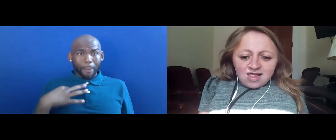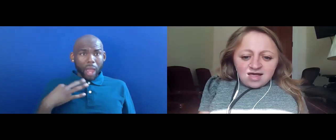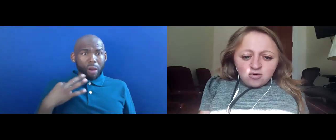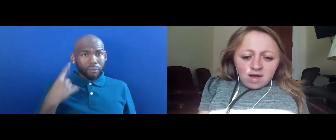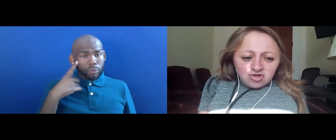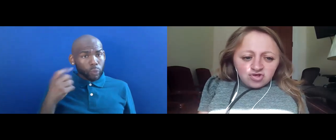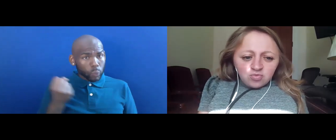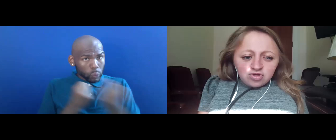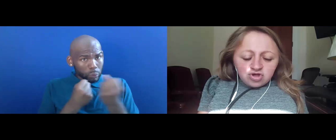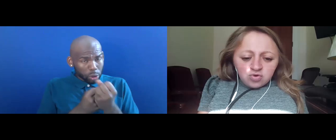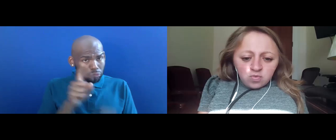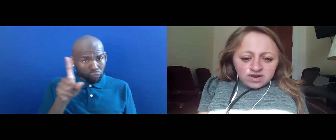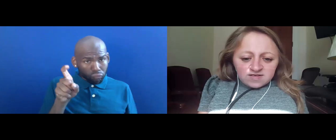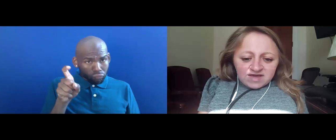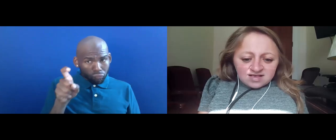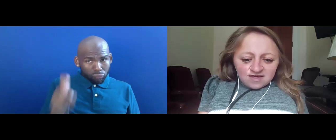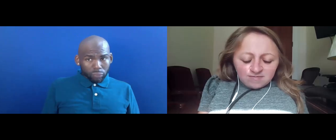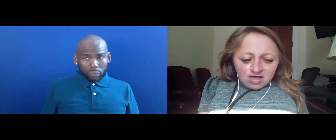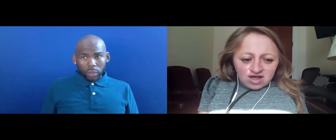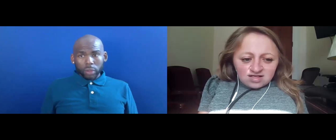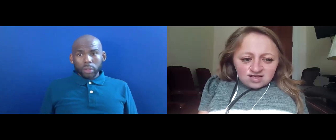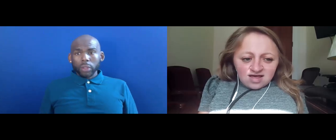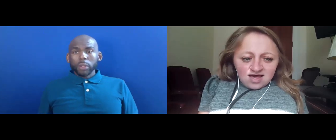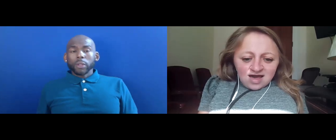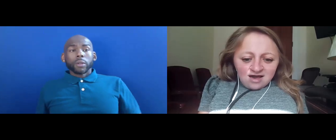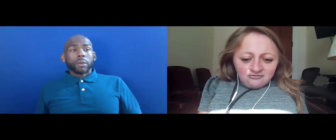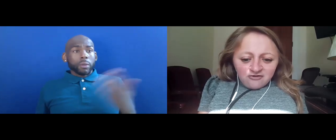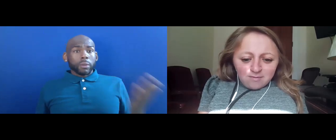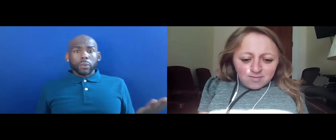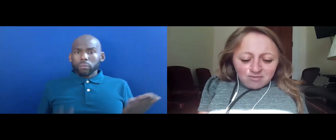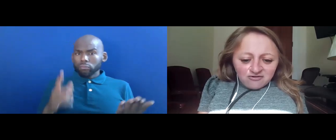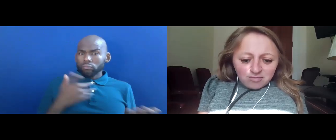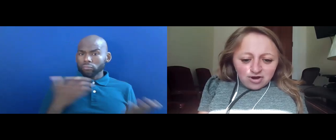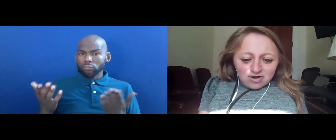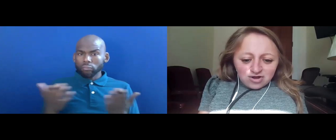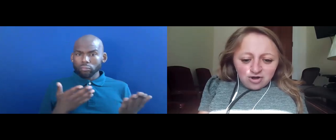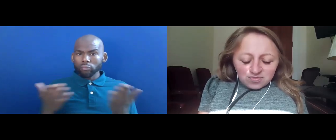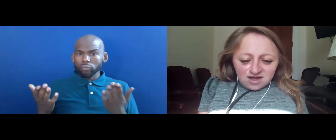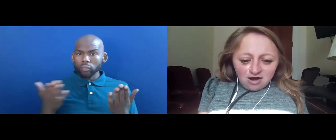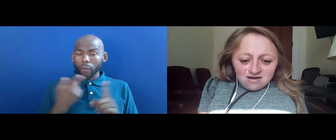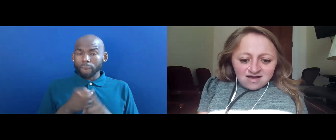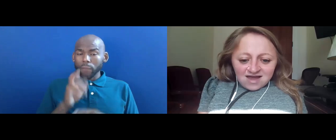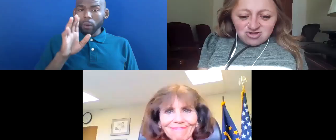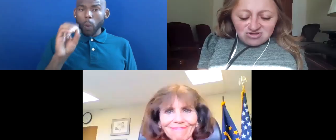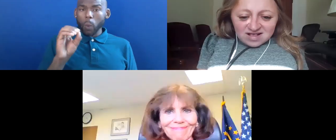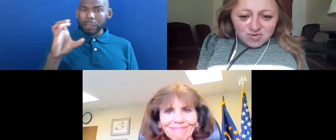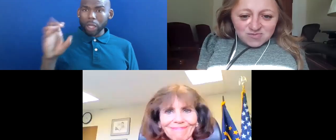ROBINSUE, WOULD YOU WANT TO SPEAK TO THIS BY CHANCE, COMING FROM YOUR